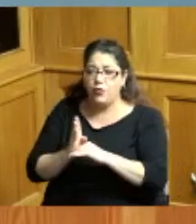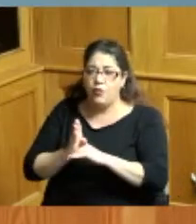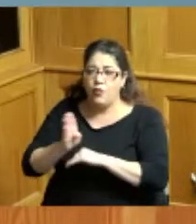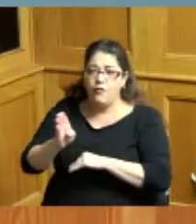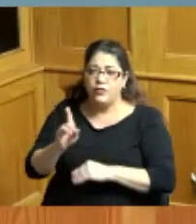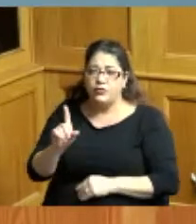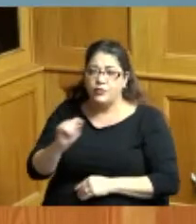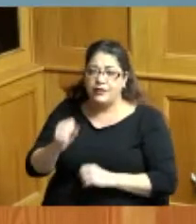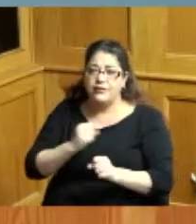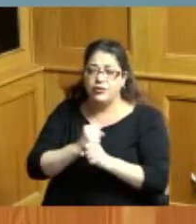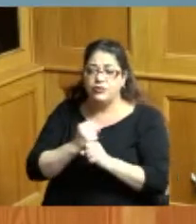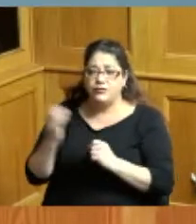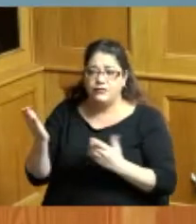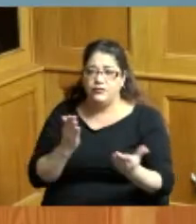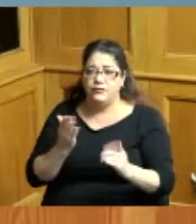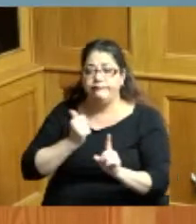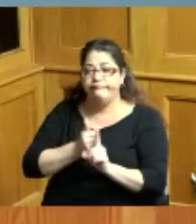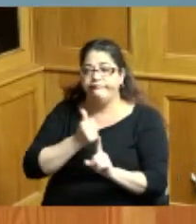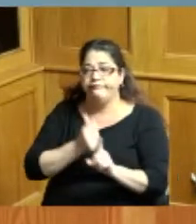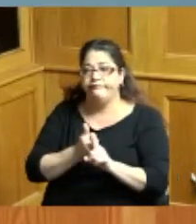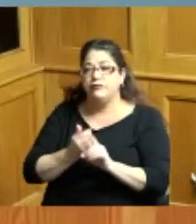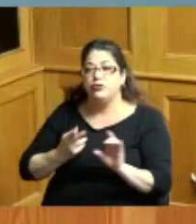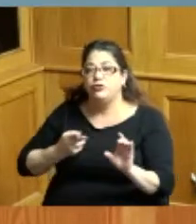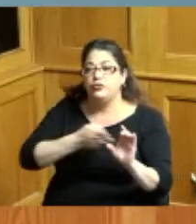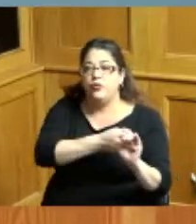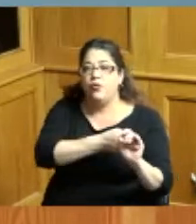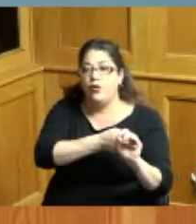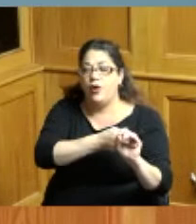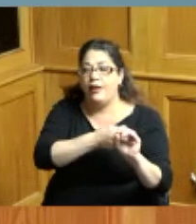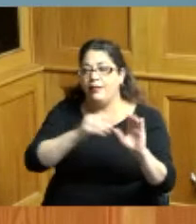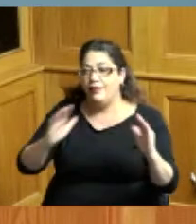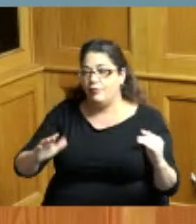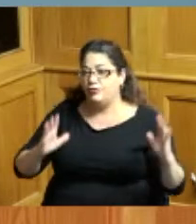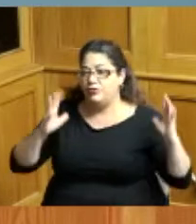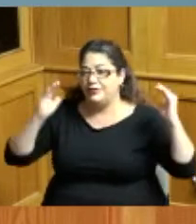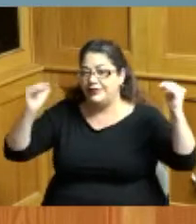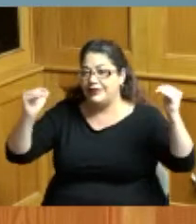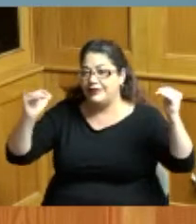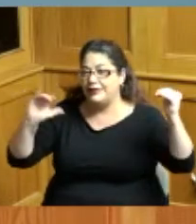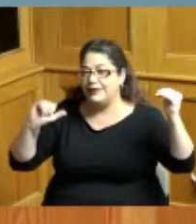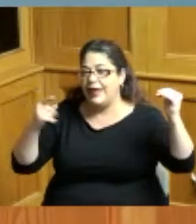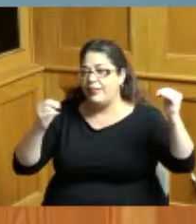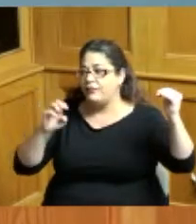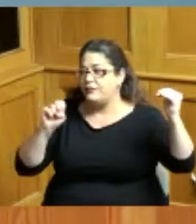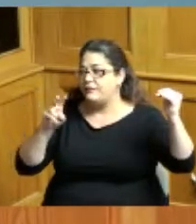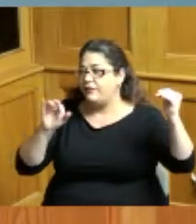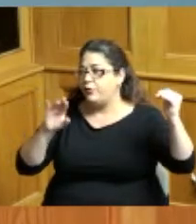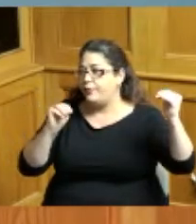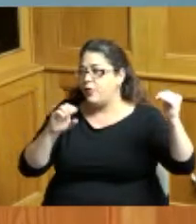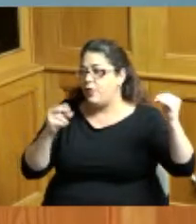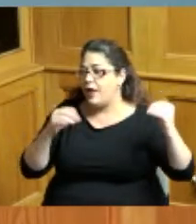service Judge Rucker joined the prestigious Cochran firm Ohio and whereas Judge for